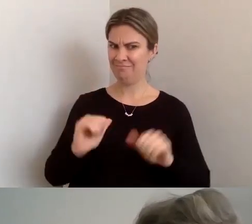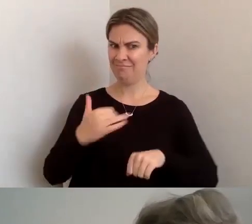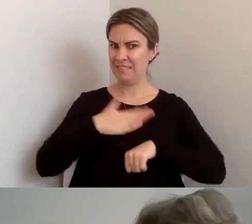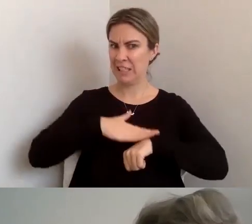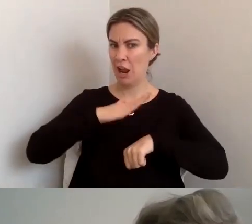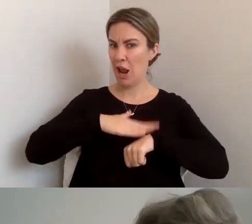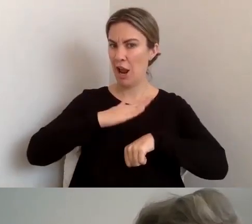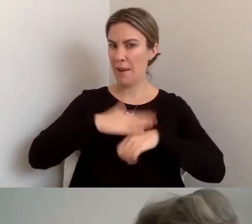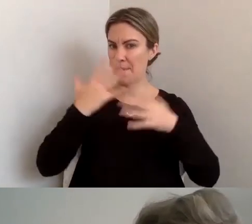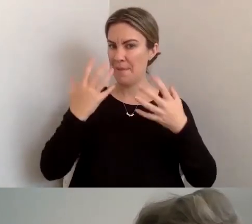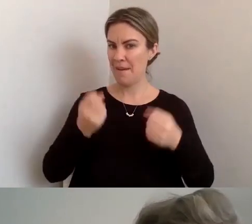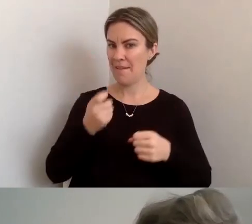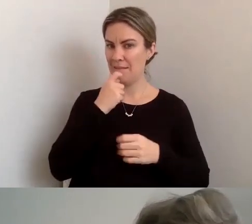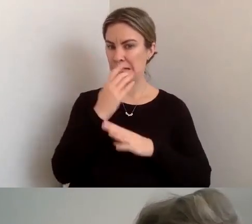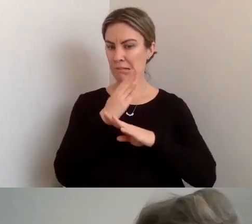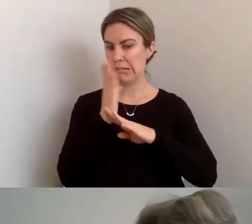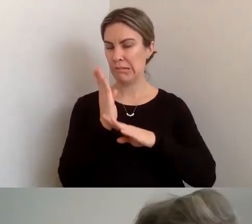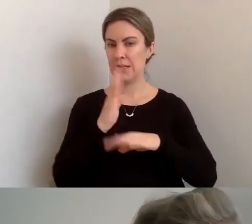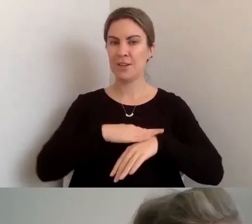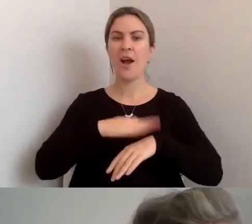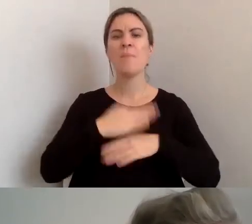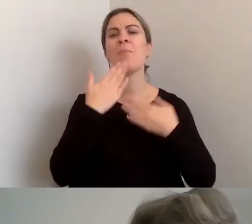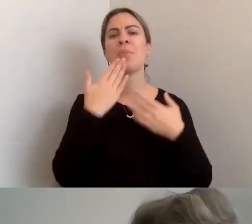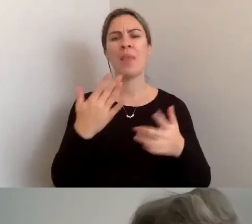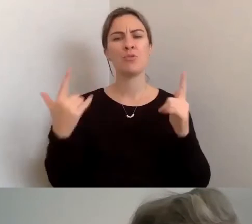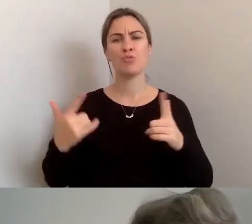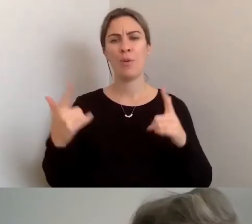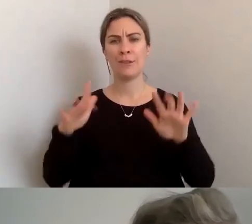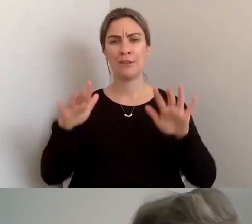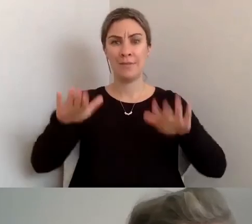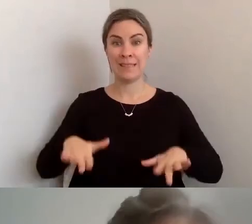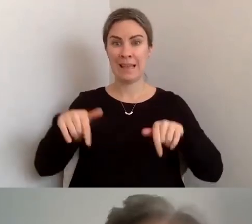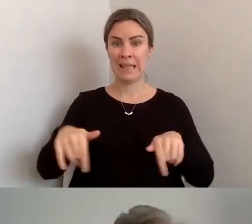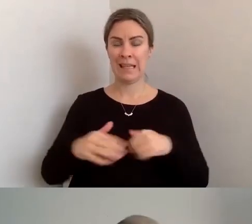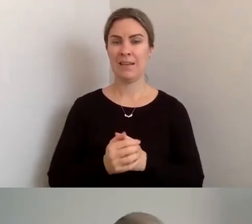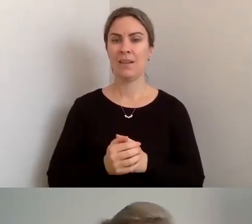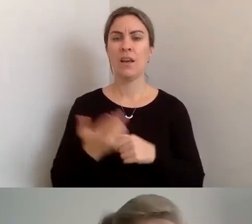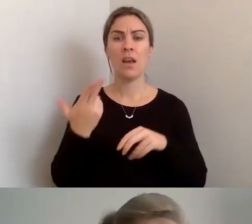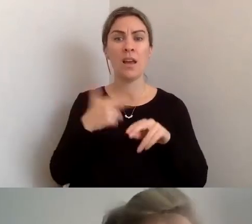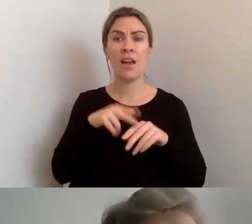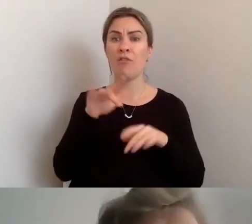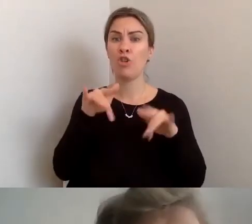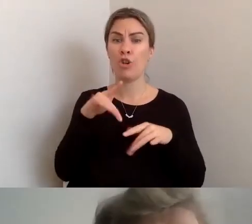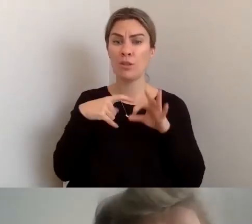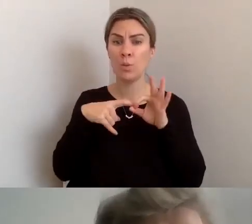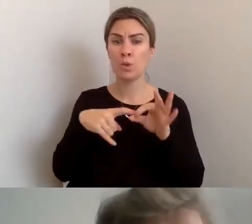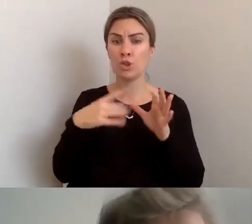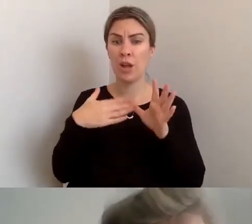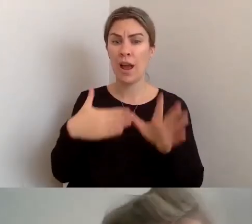We've run a little over, but thank you both for staying with us. If we didn't get to your question, please feel free to send it through to